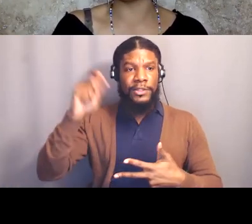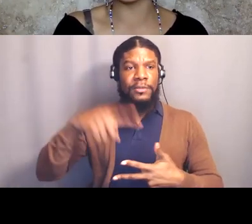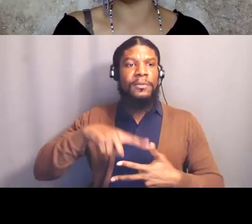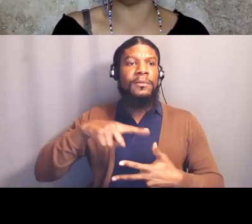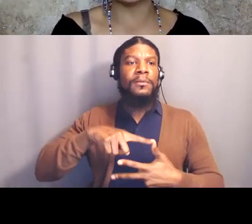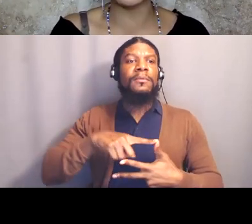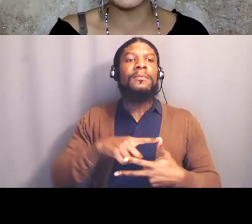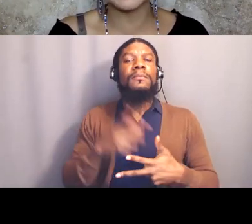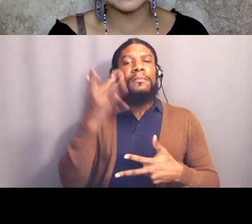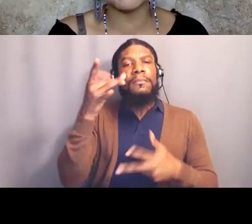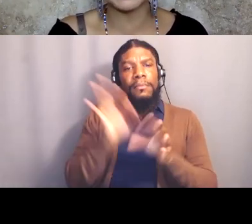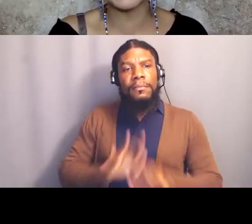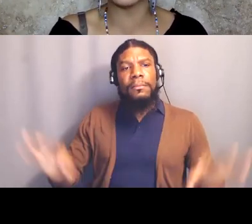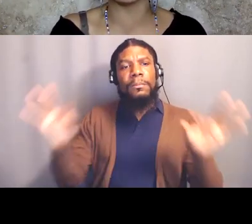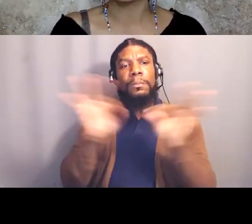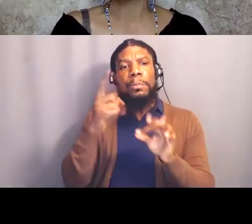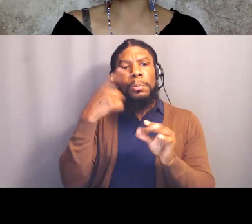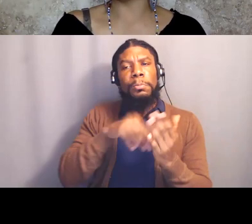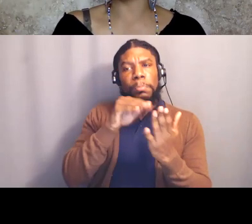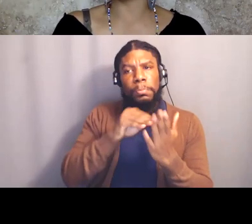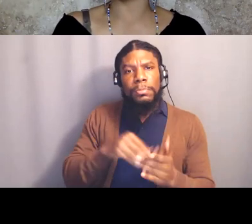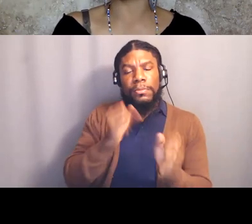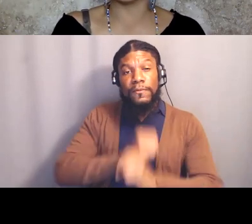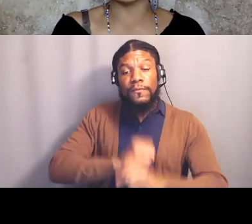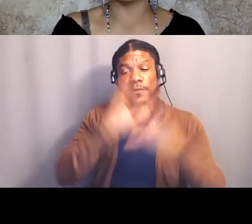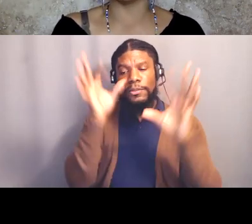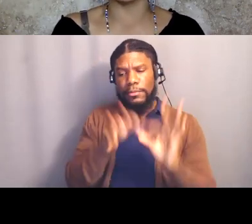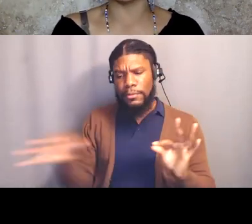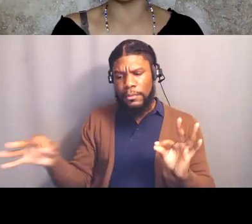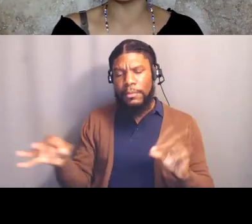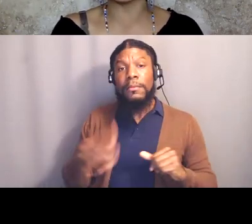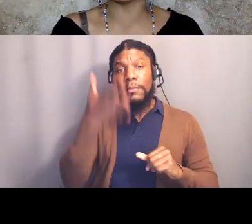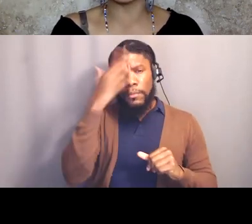to have vision statements, and I know some of you all share your vision statements,